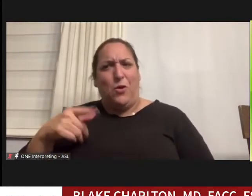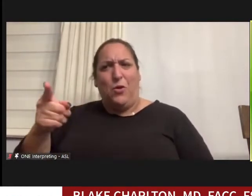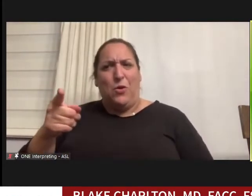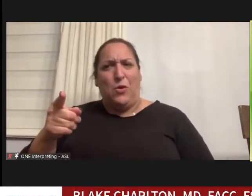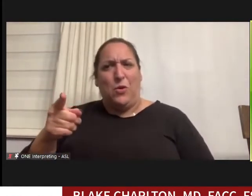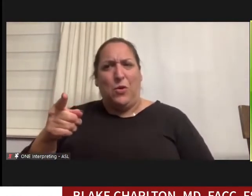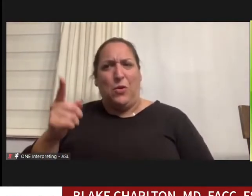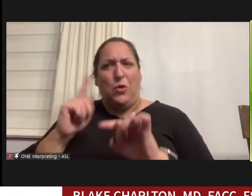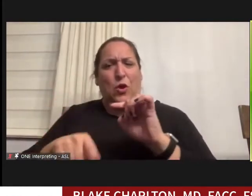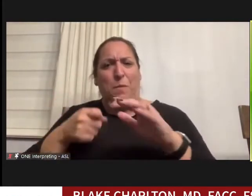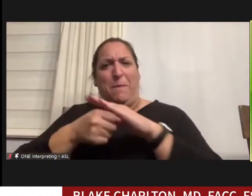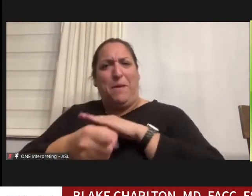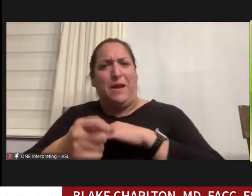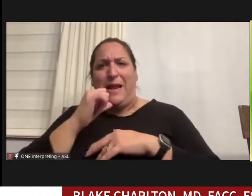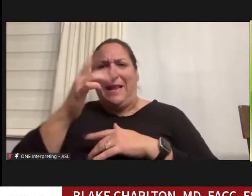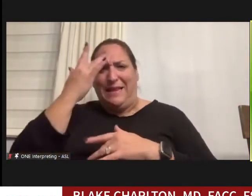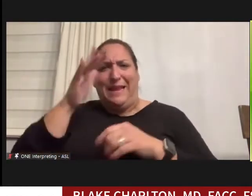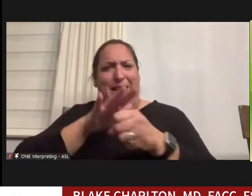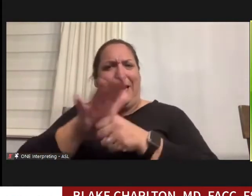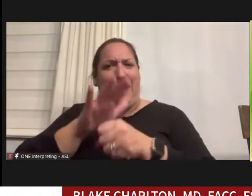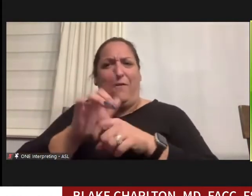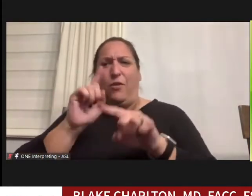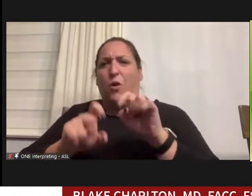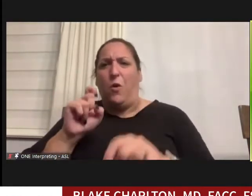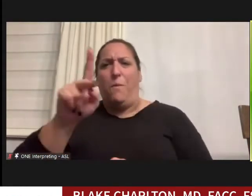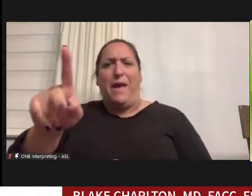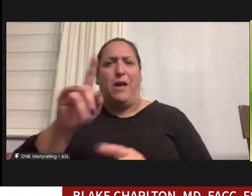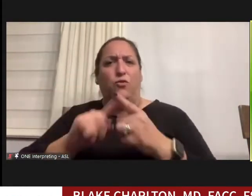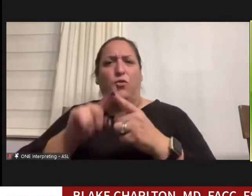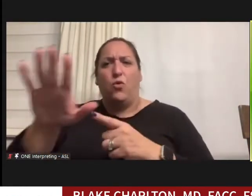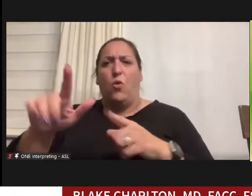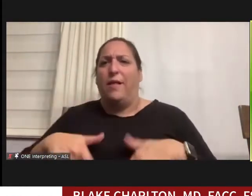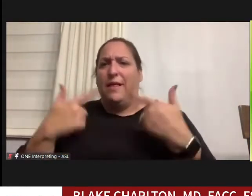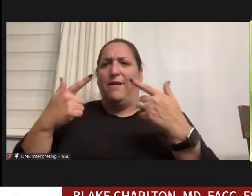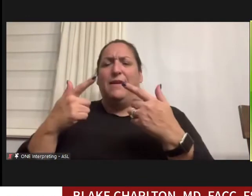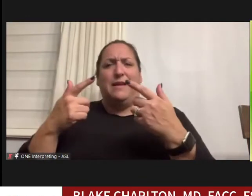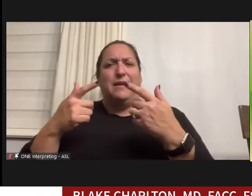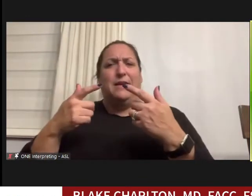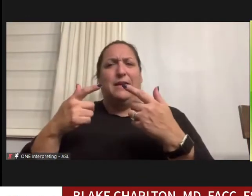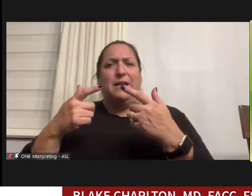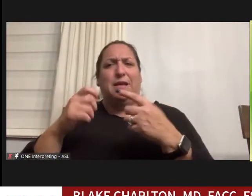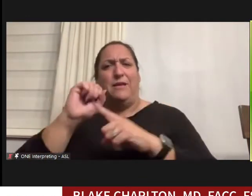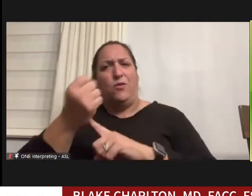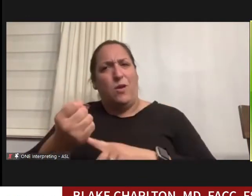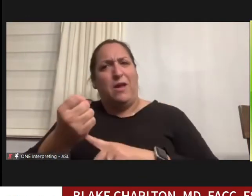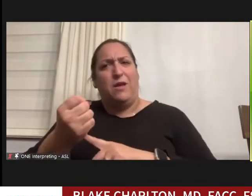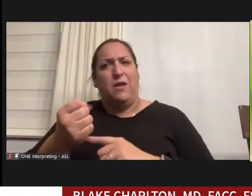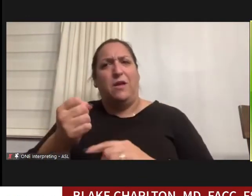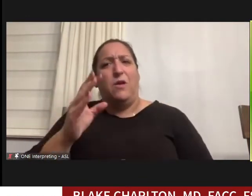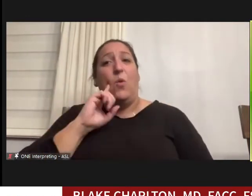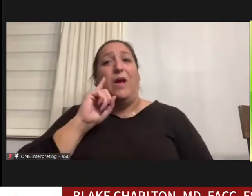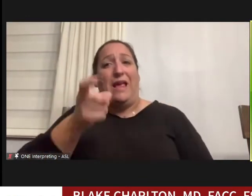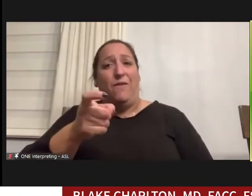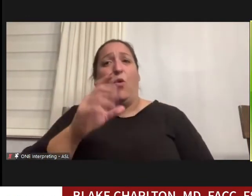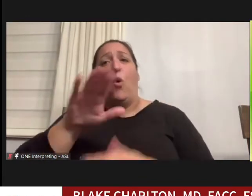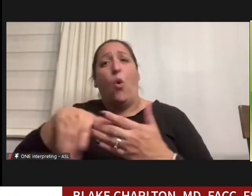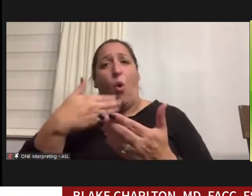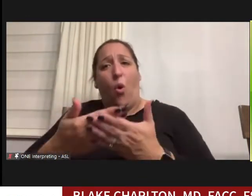because you weren't sick enough that you could go back to your multigenerational living situation, who had an all-expenses-paid trip to Gallup New Mexico